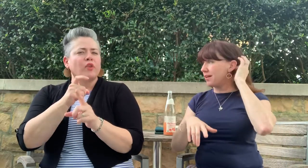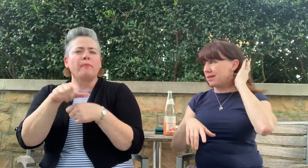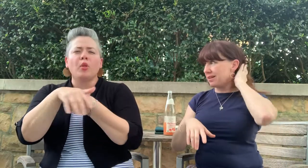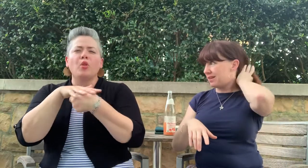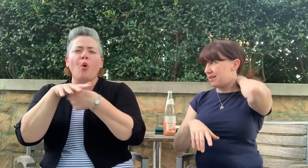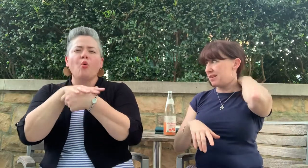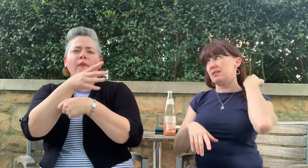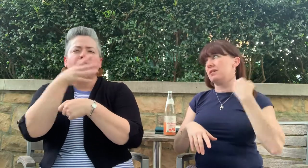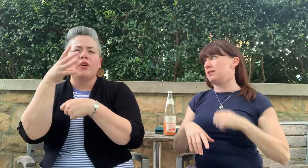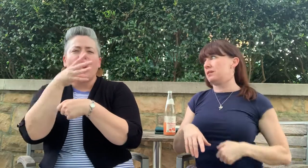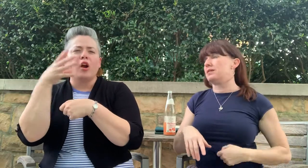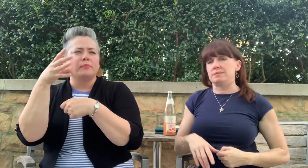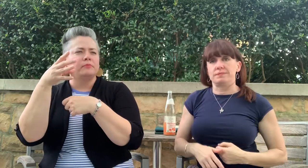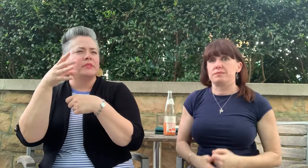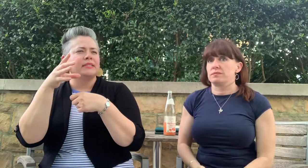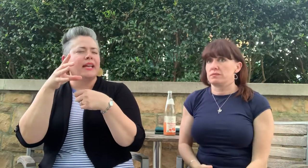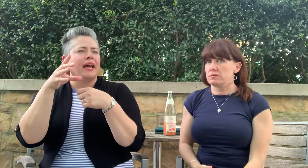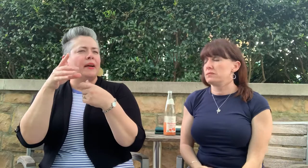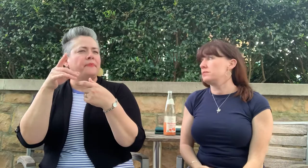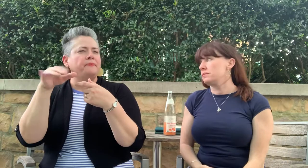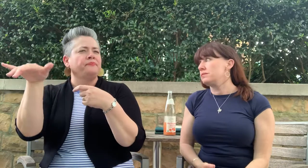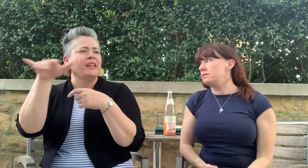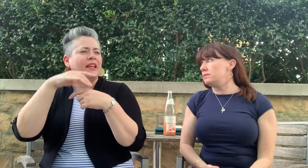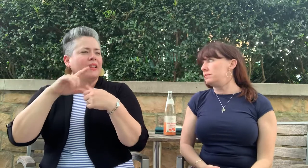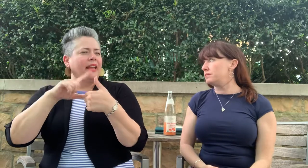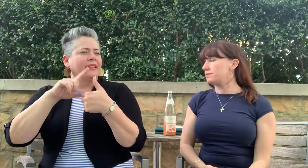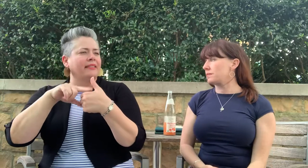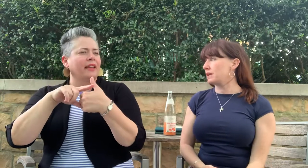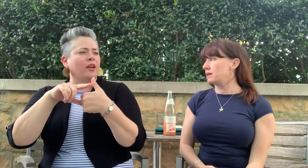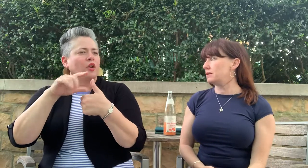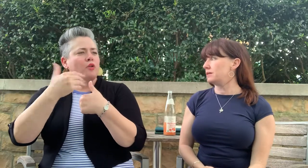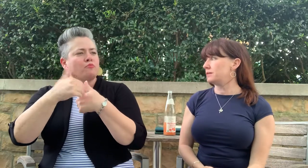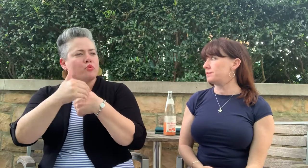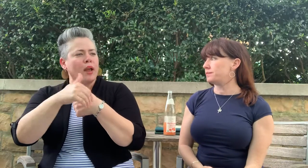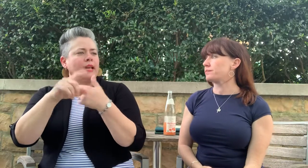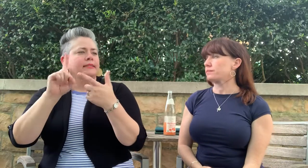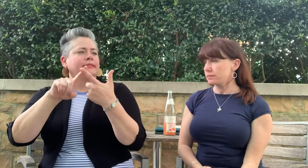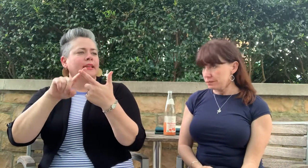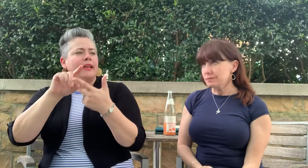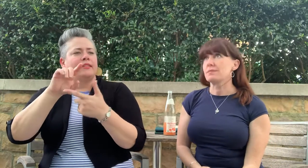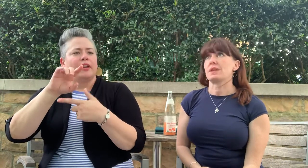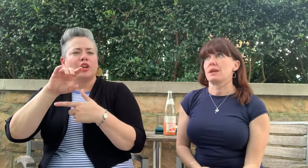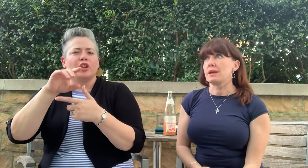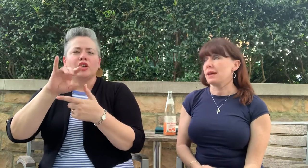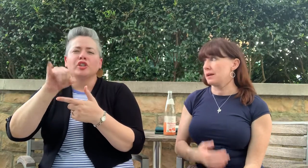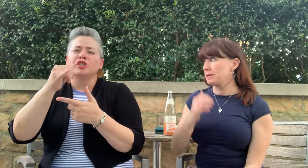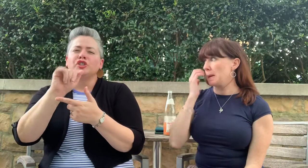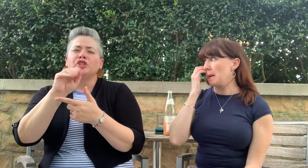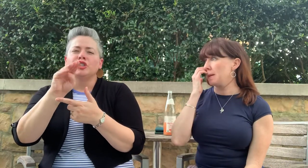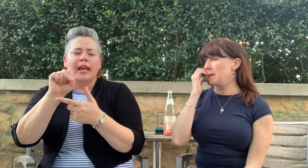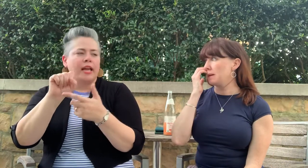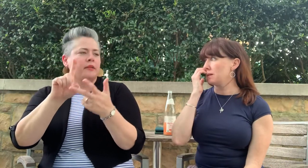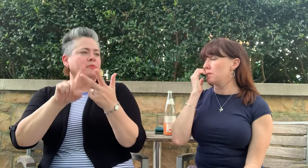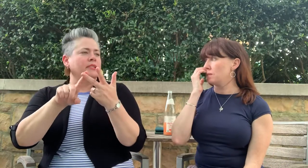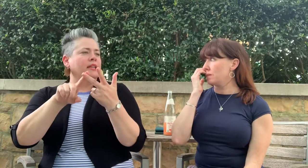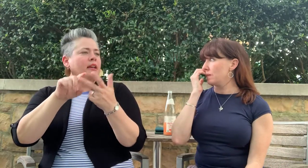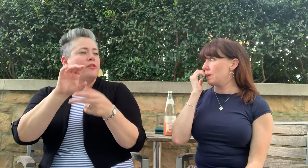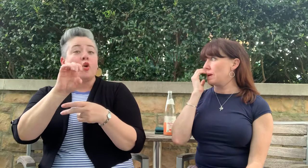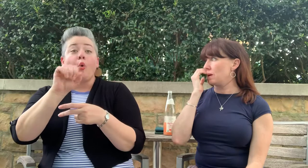The breads, jams, meats